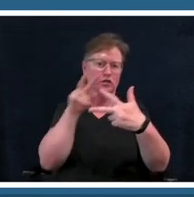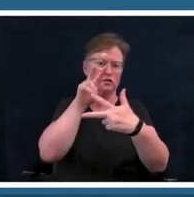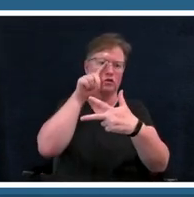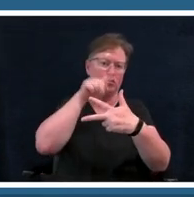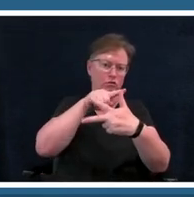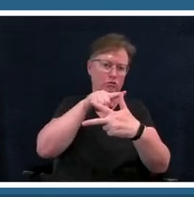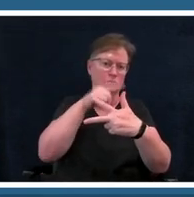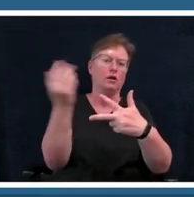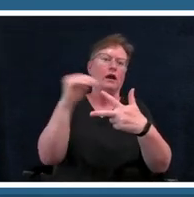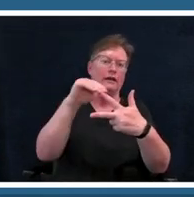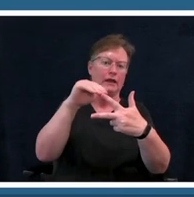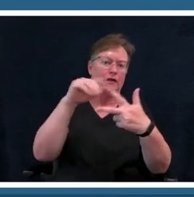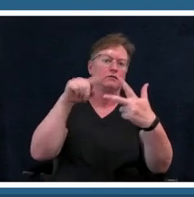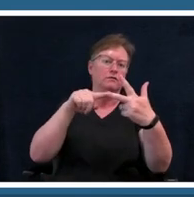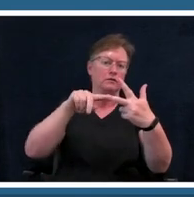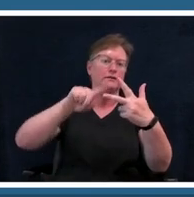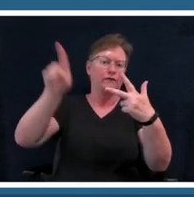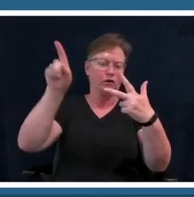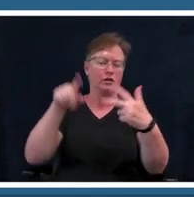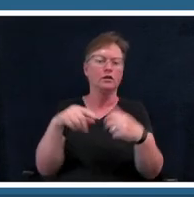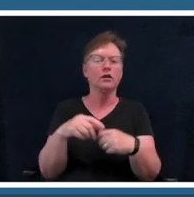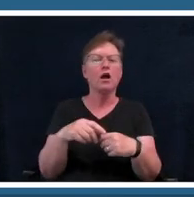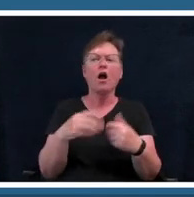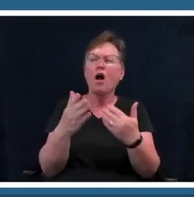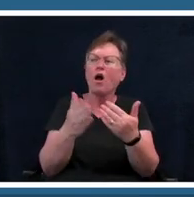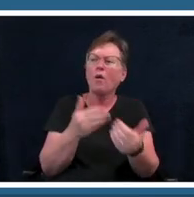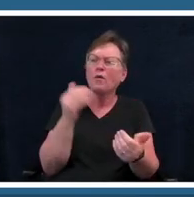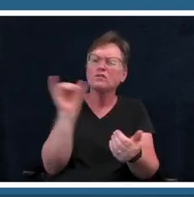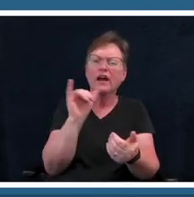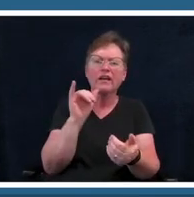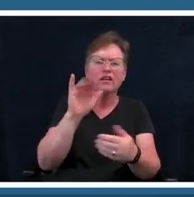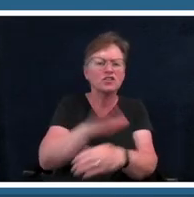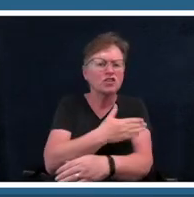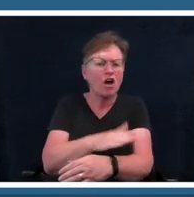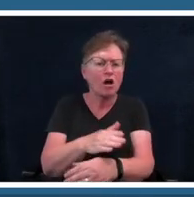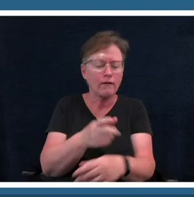song and it being one half and then